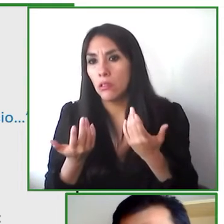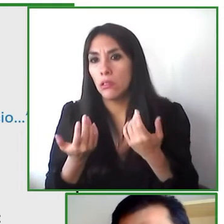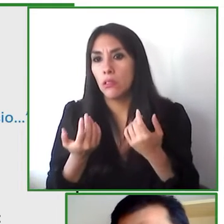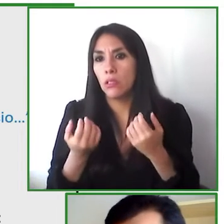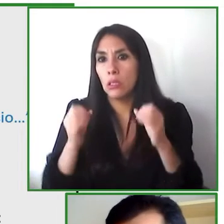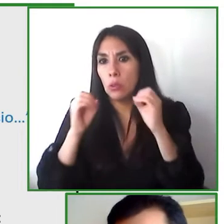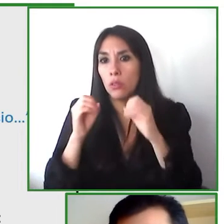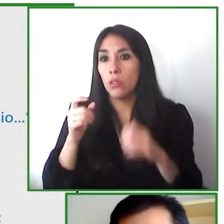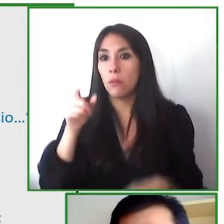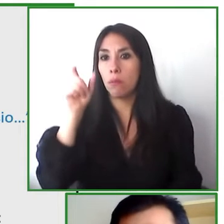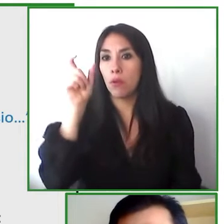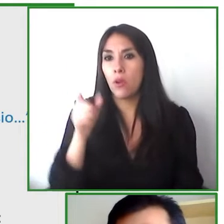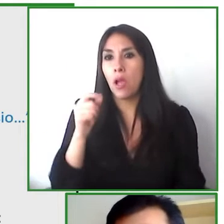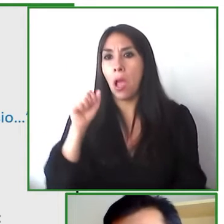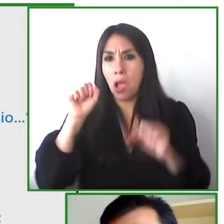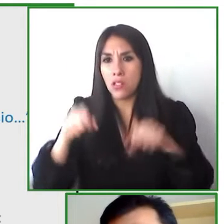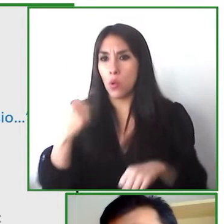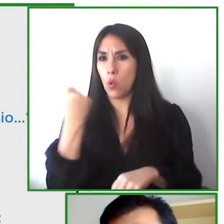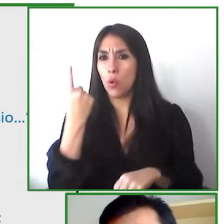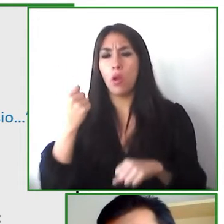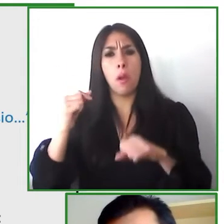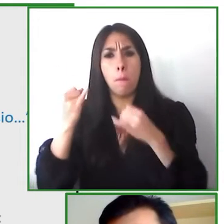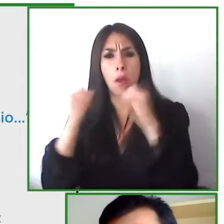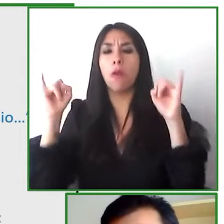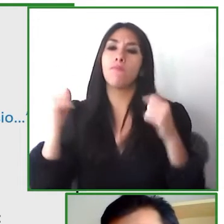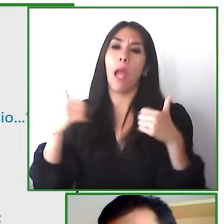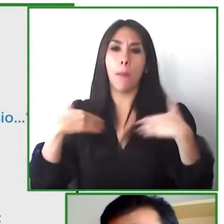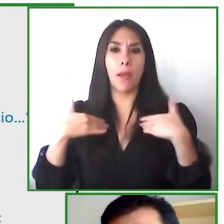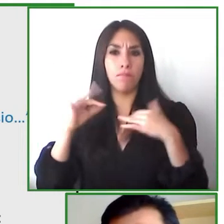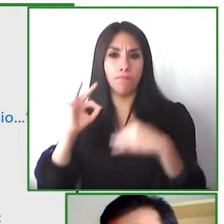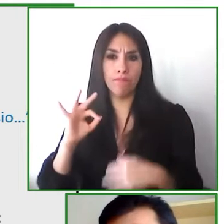really helped to reduce the costs of travel for the families